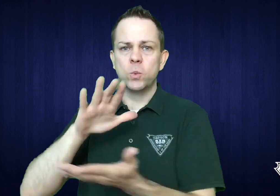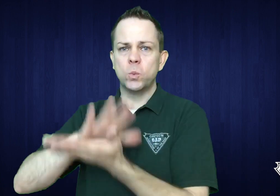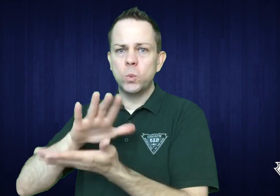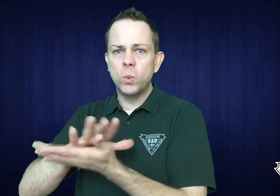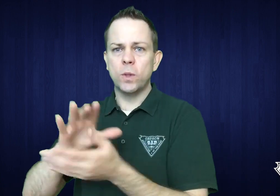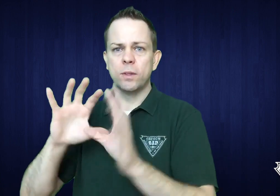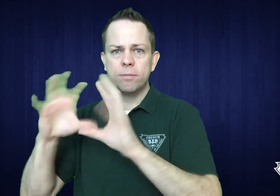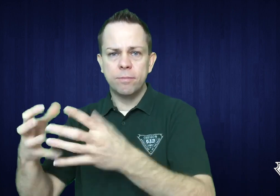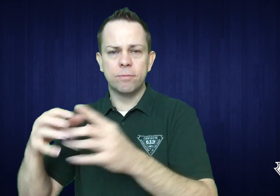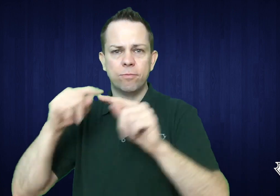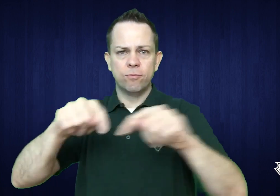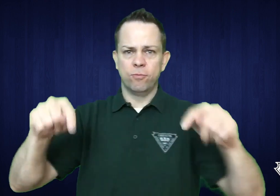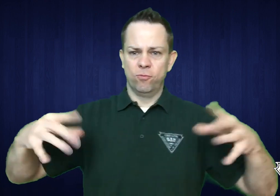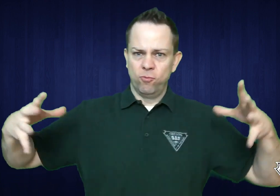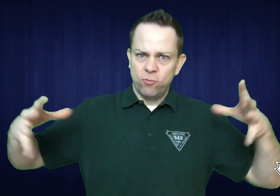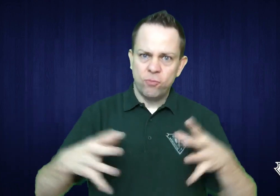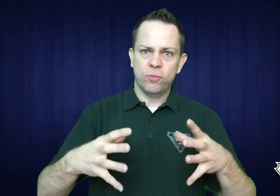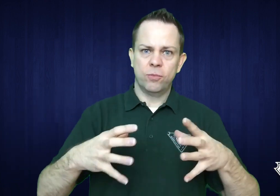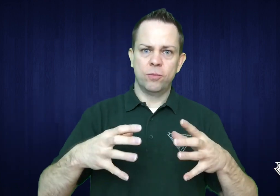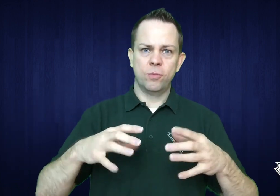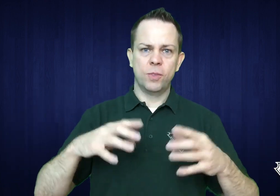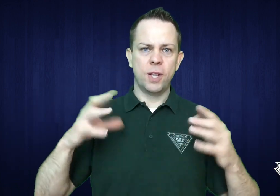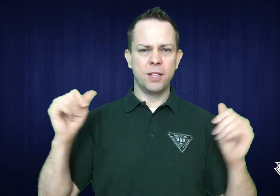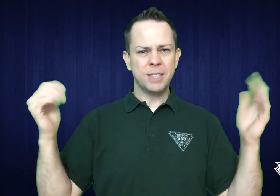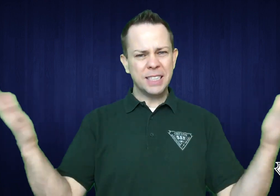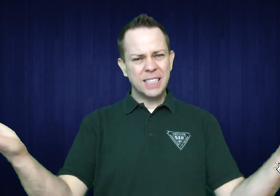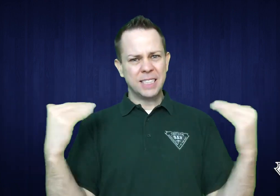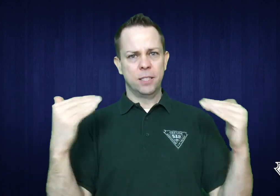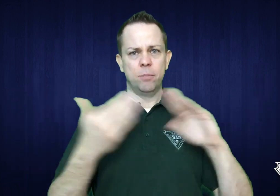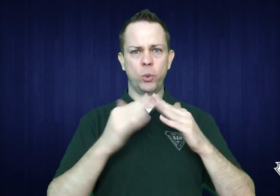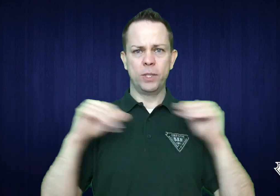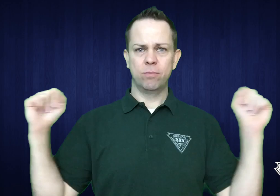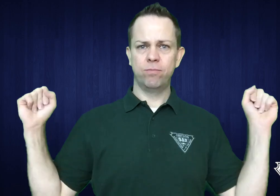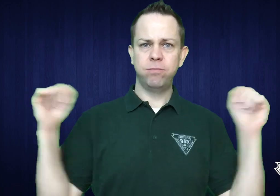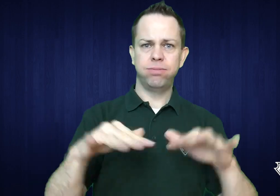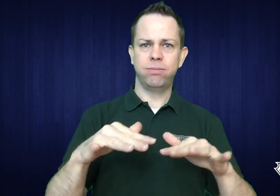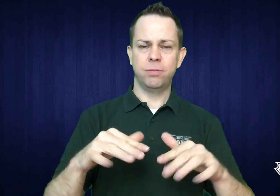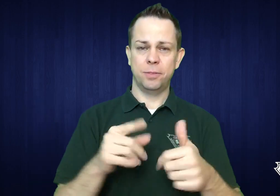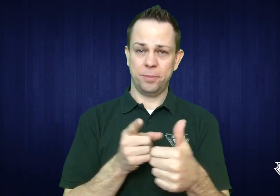We all came together in an effort to get the community involved.